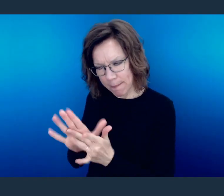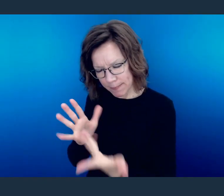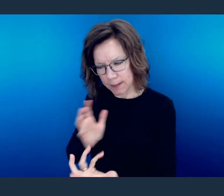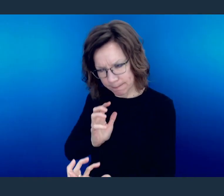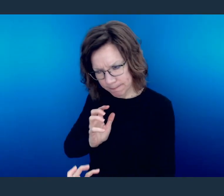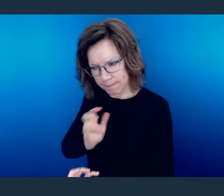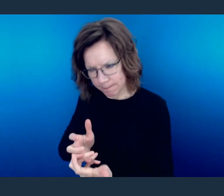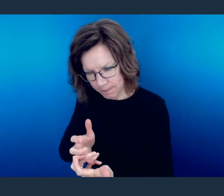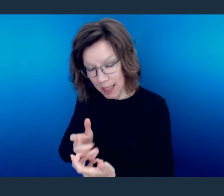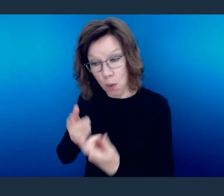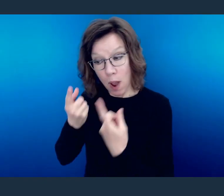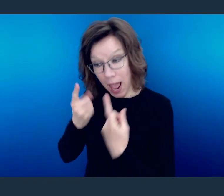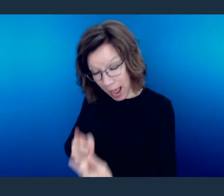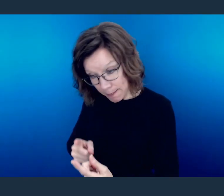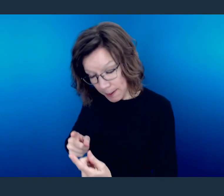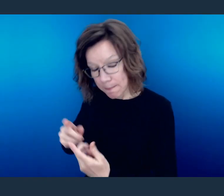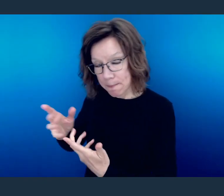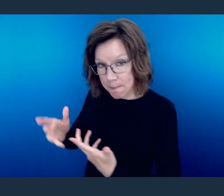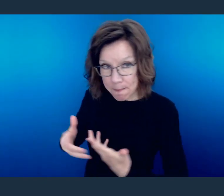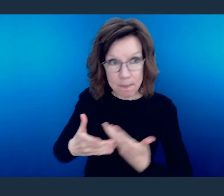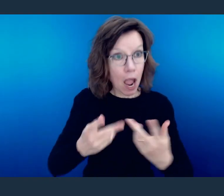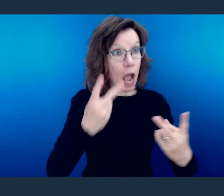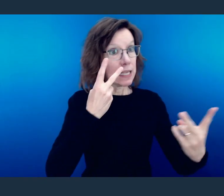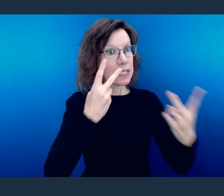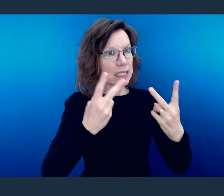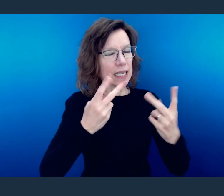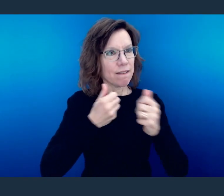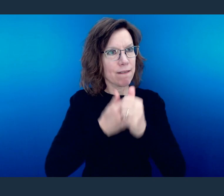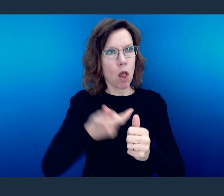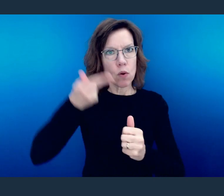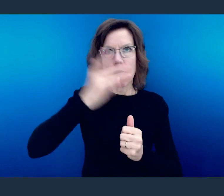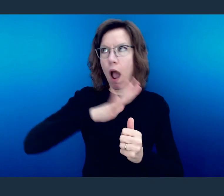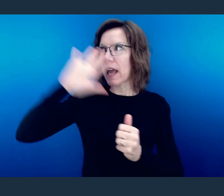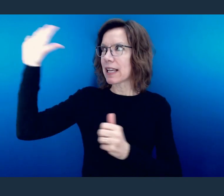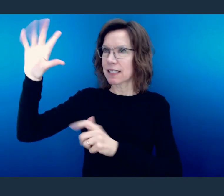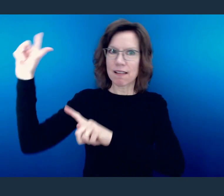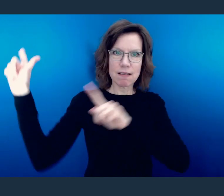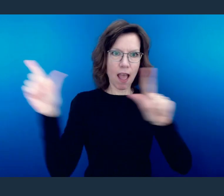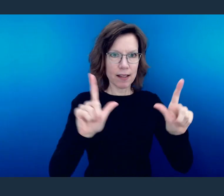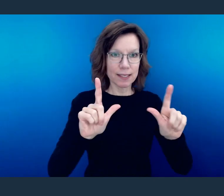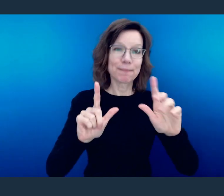ends up happening is, you begin to see things through the lens of God. You see, I wear glasses.